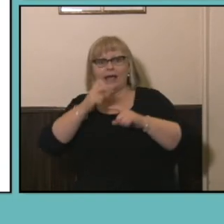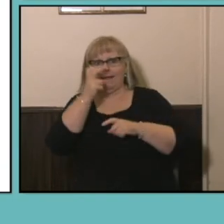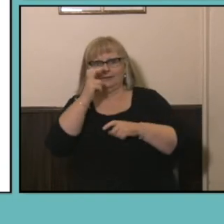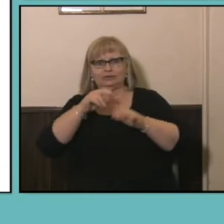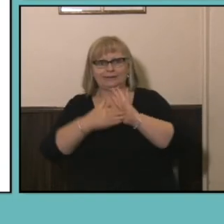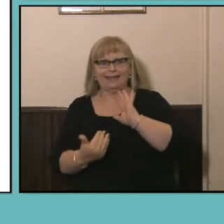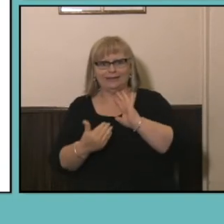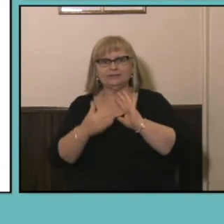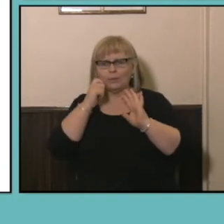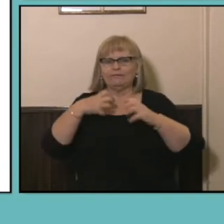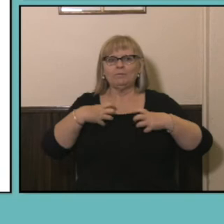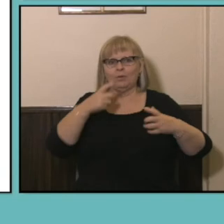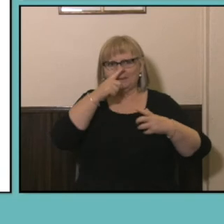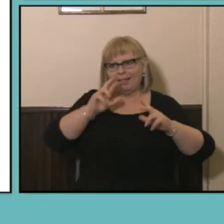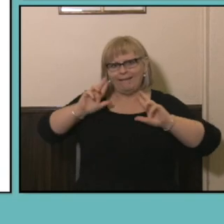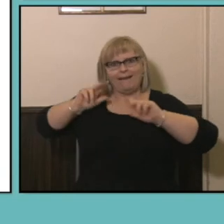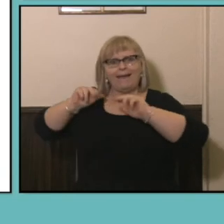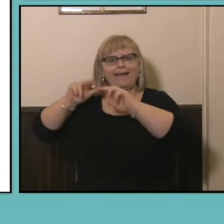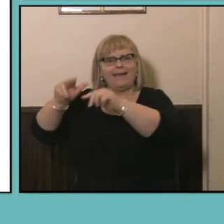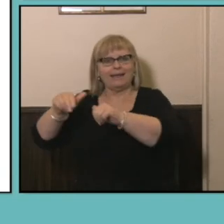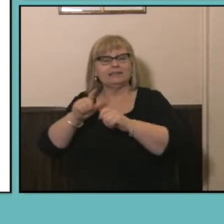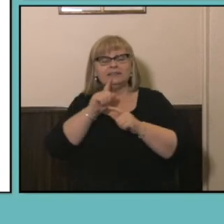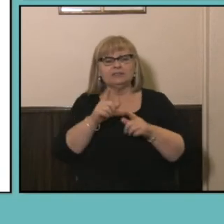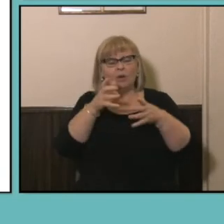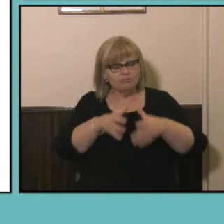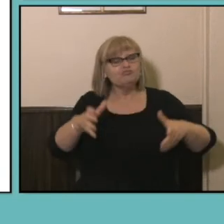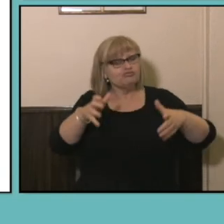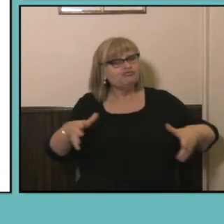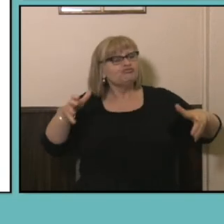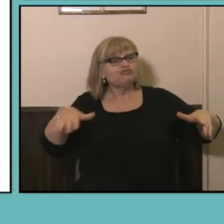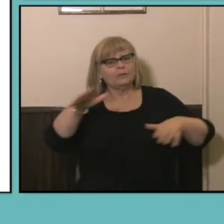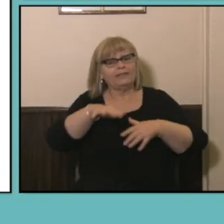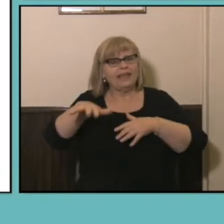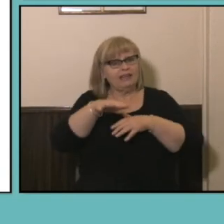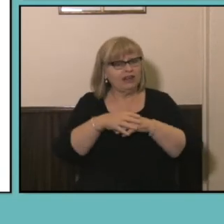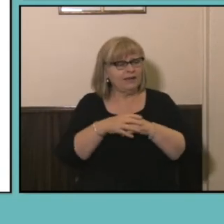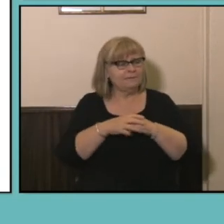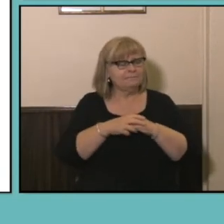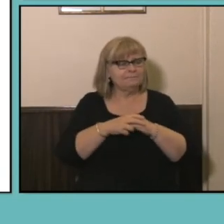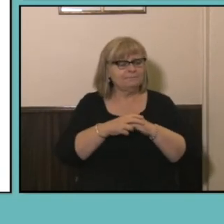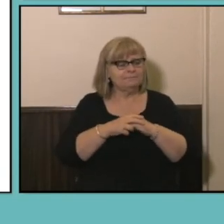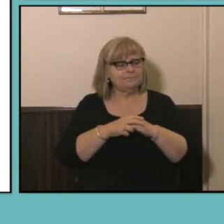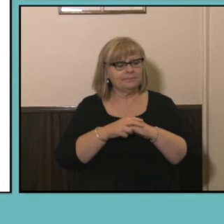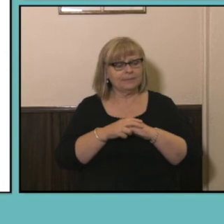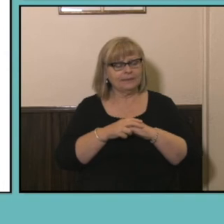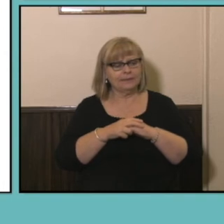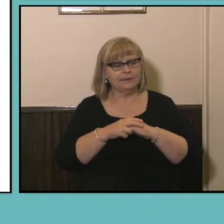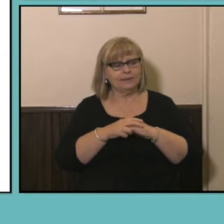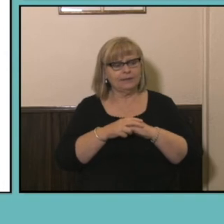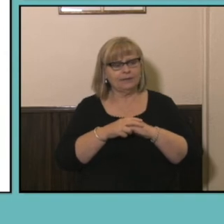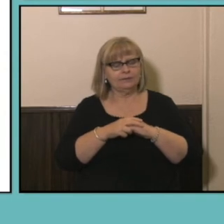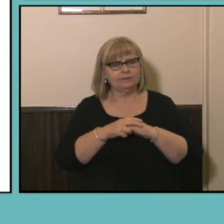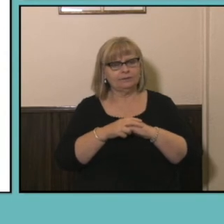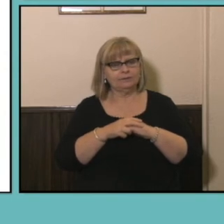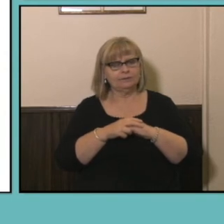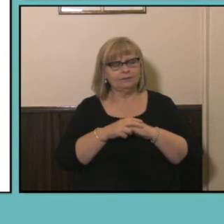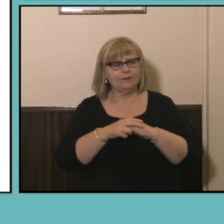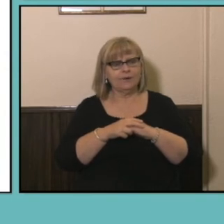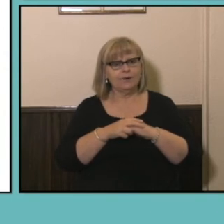know increases in the health industry and the health sector. So this this slide